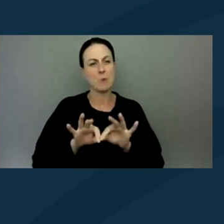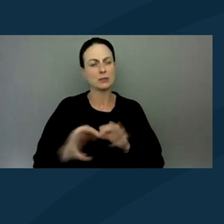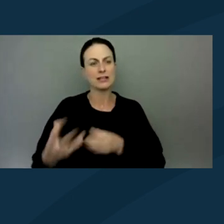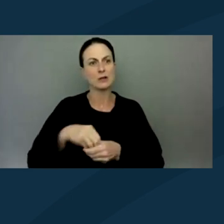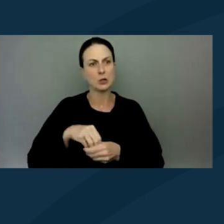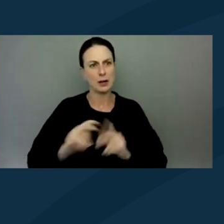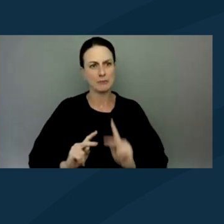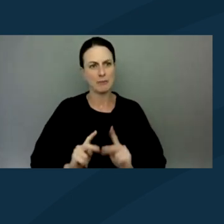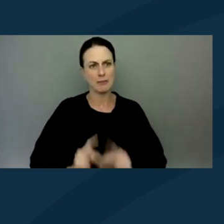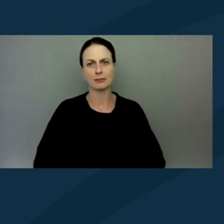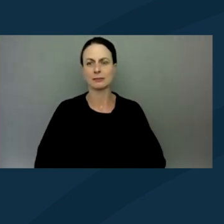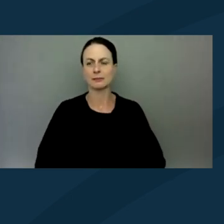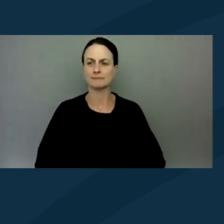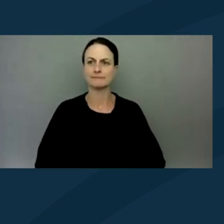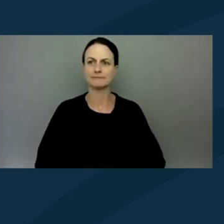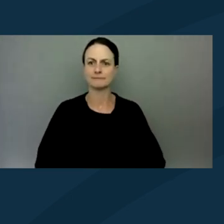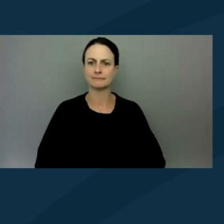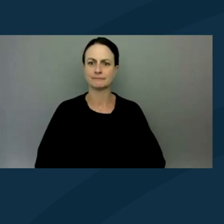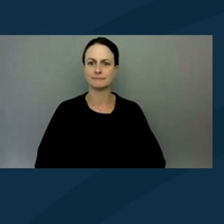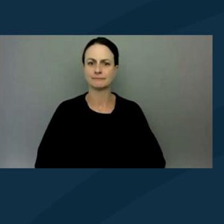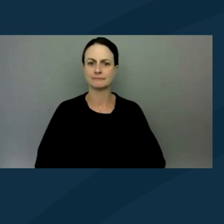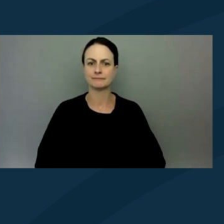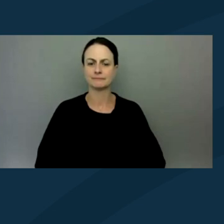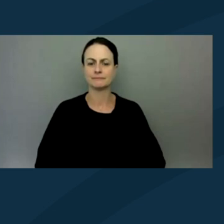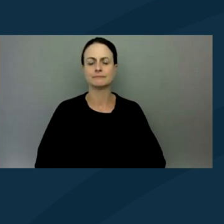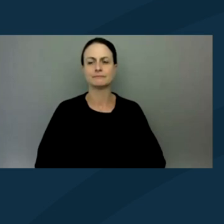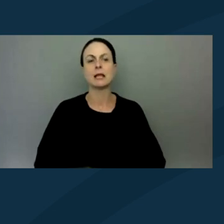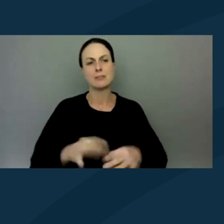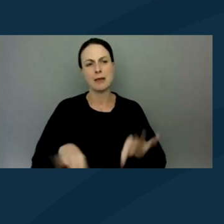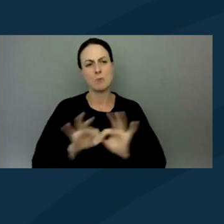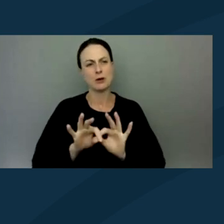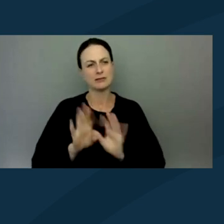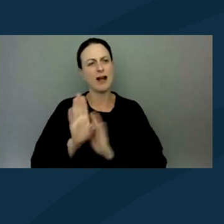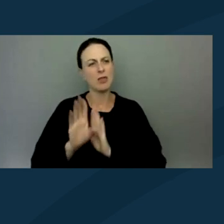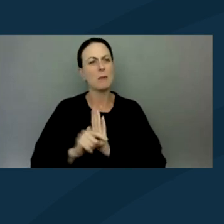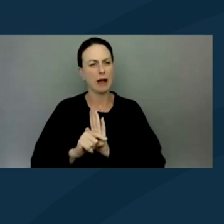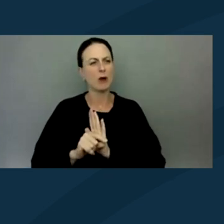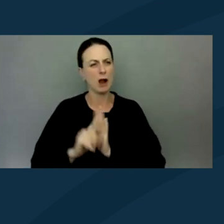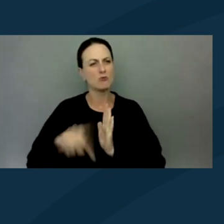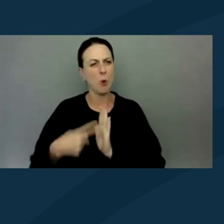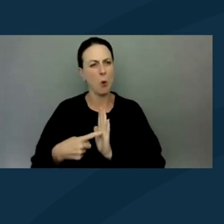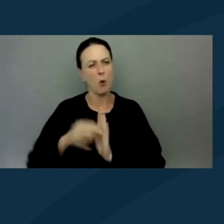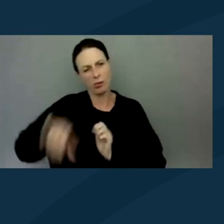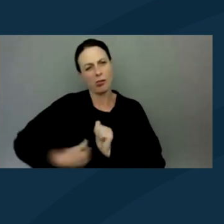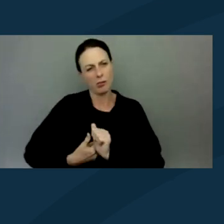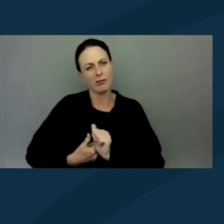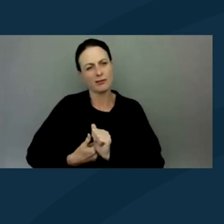and the importance of those background roles. It would be a very shallow way to look at protest